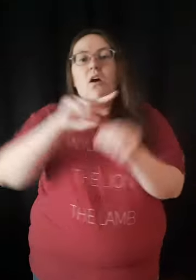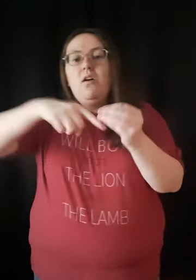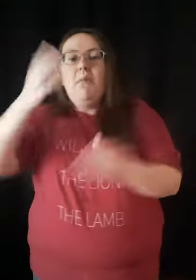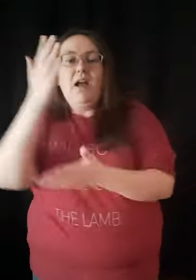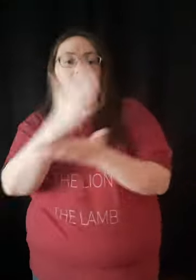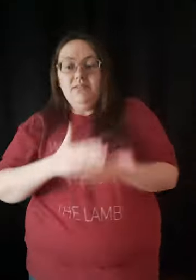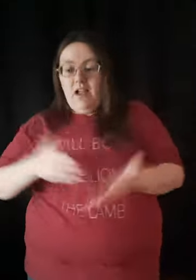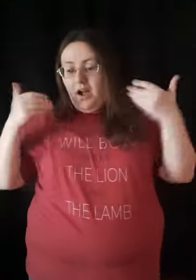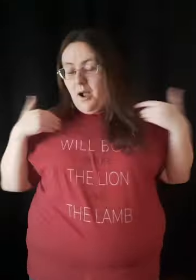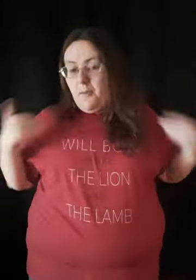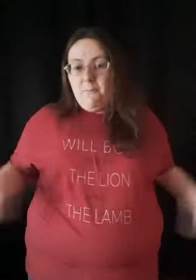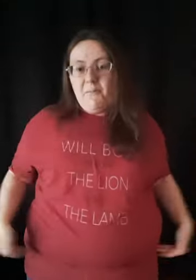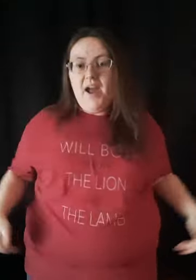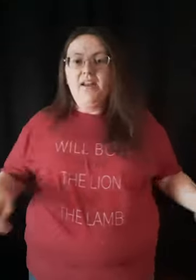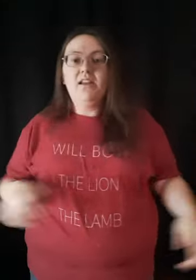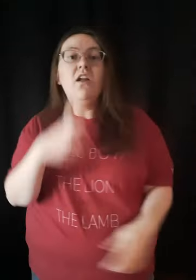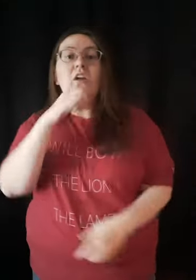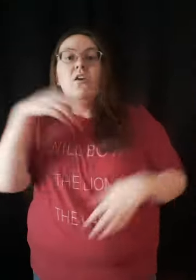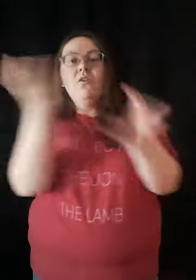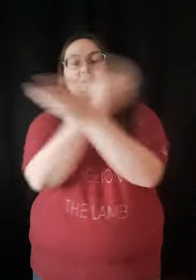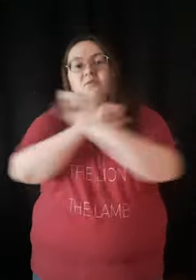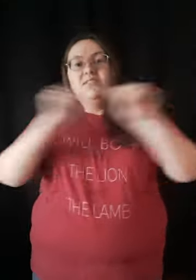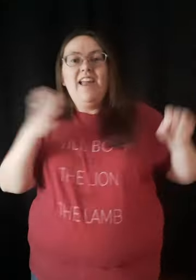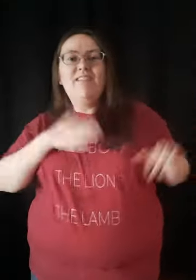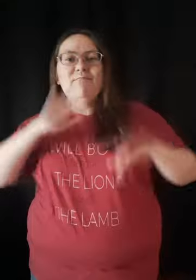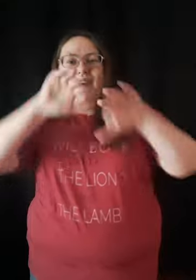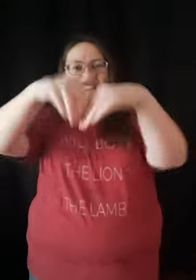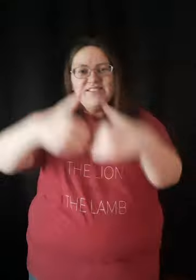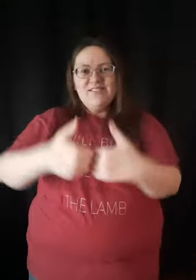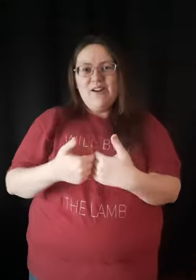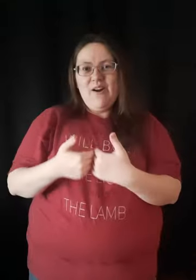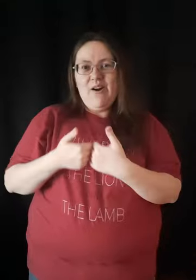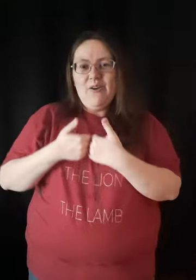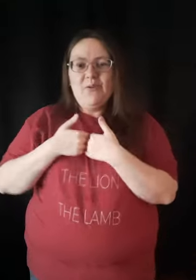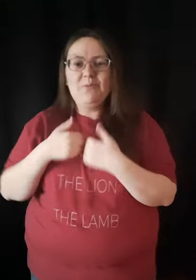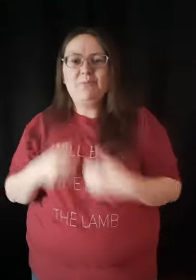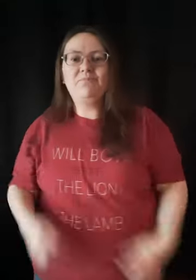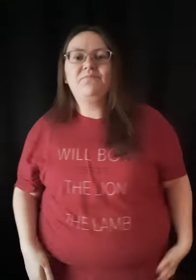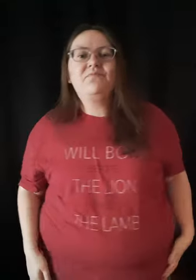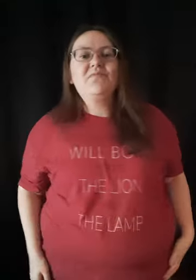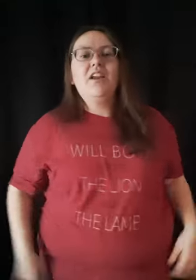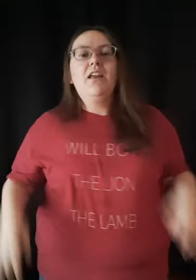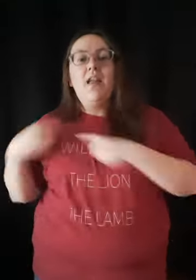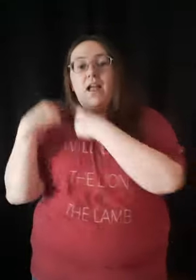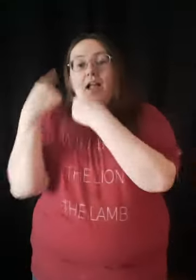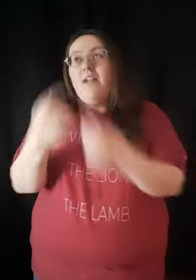All about Somebody Ooh Who saved my soul Gonna save Gonna save my soul Ooh